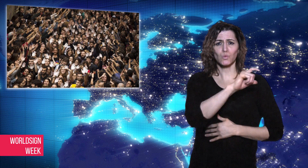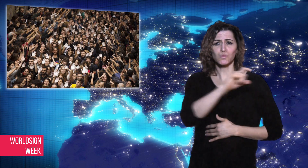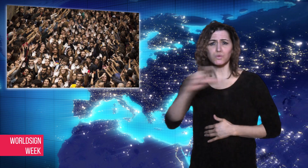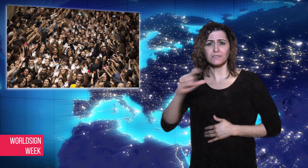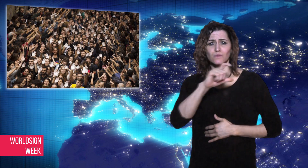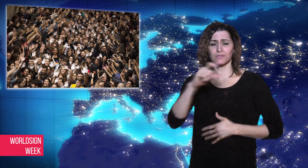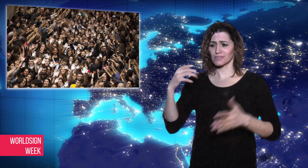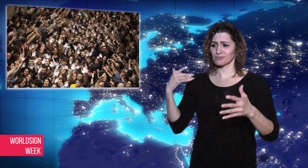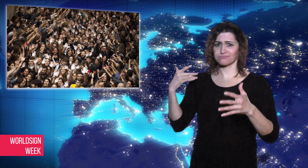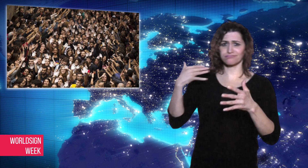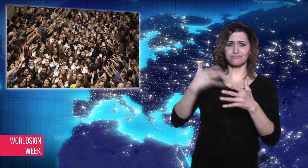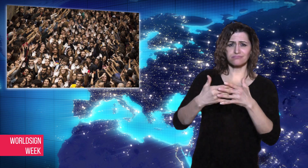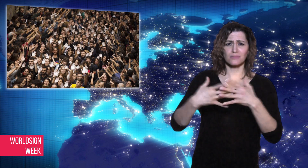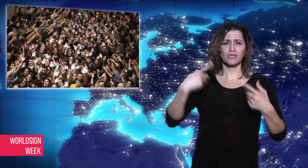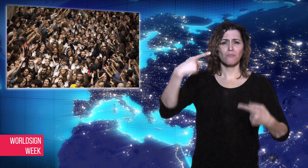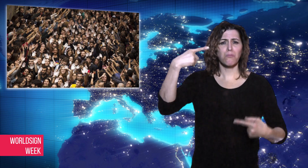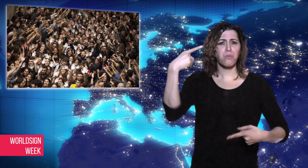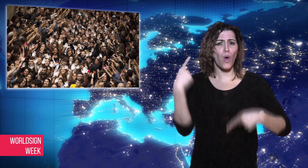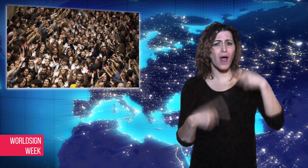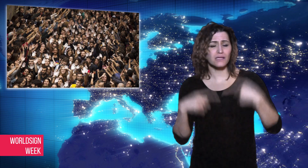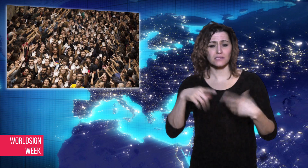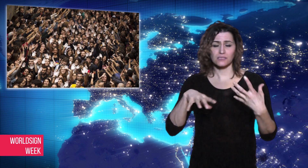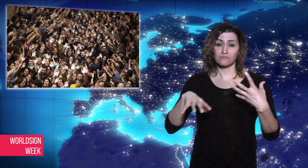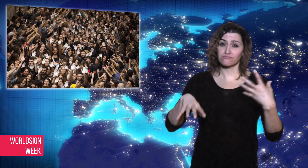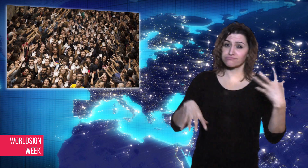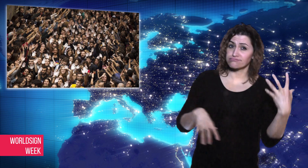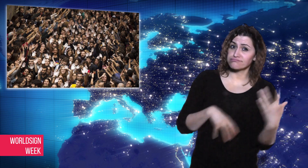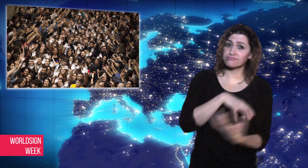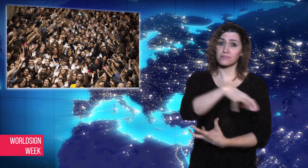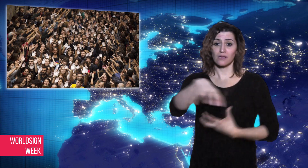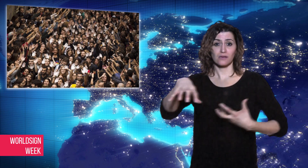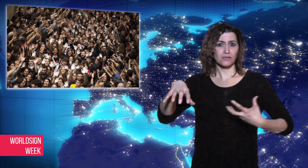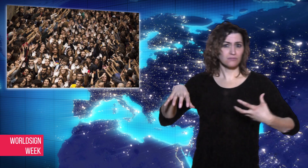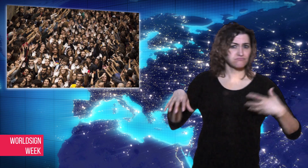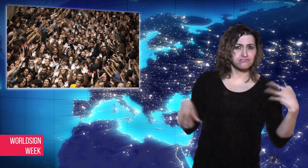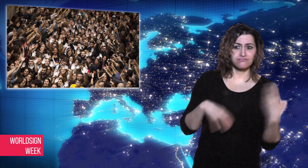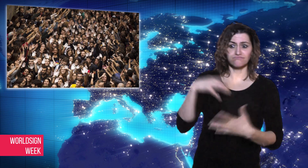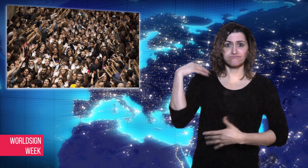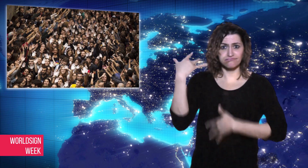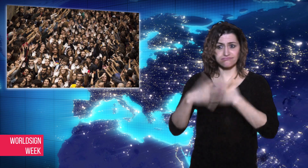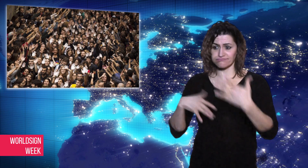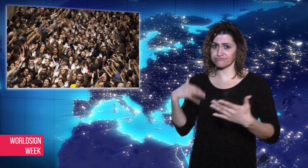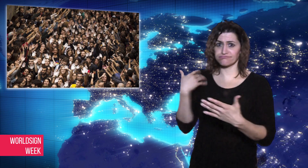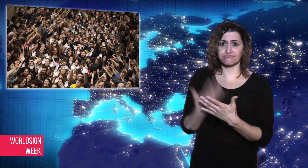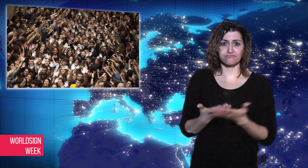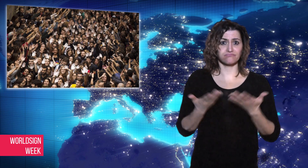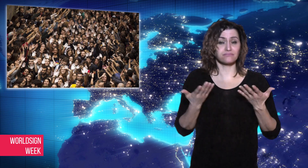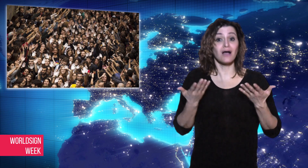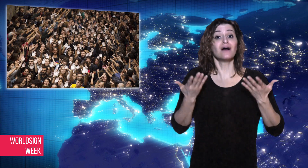wants to charge members of the